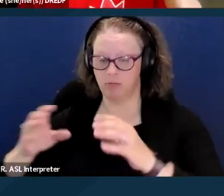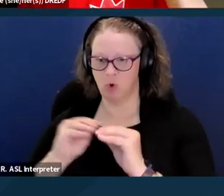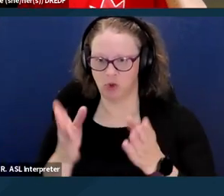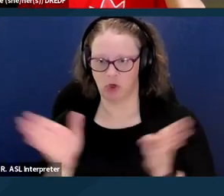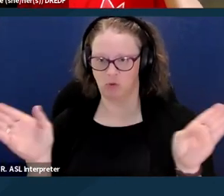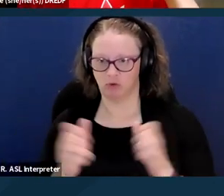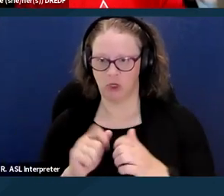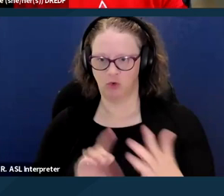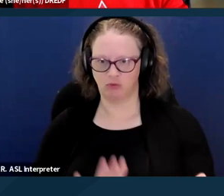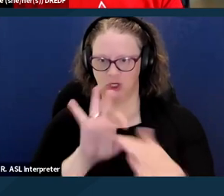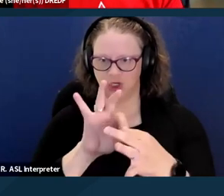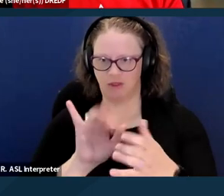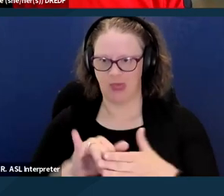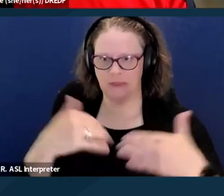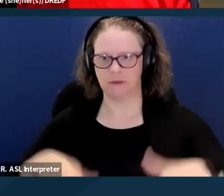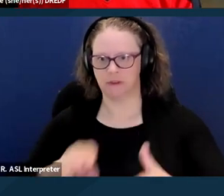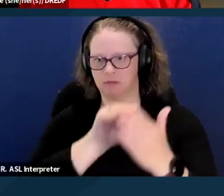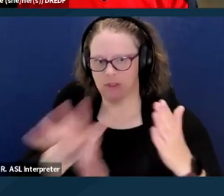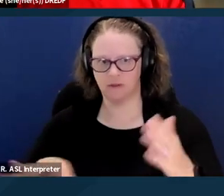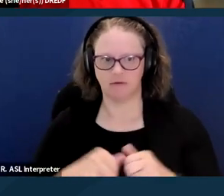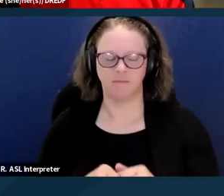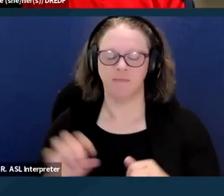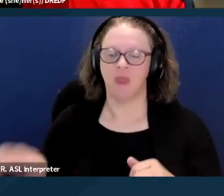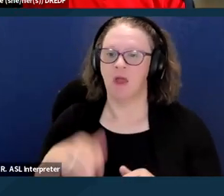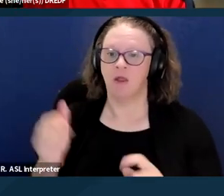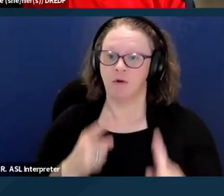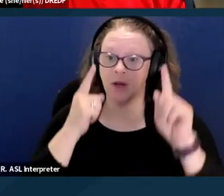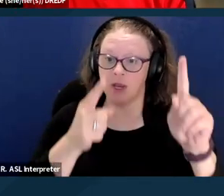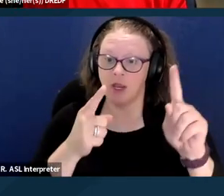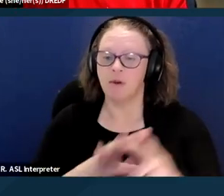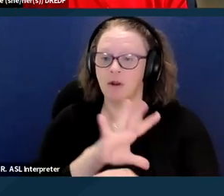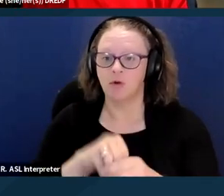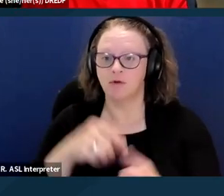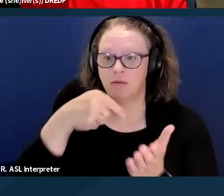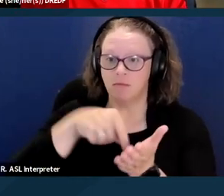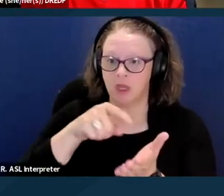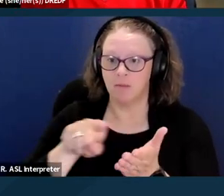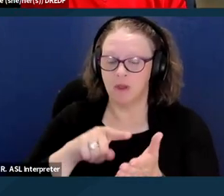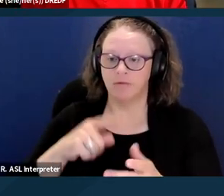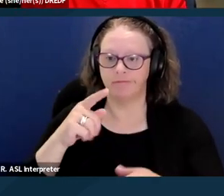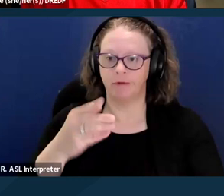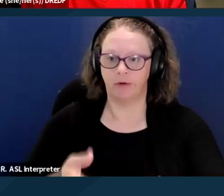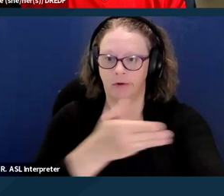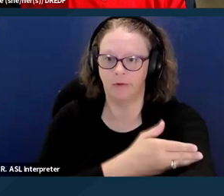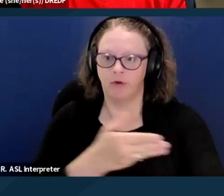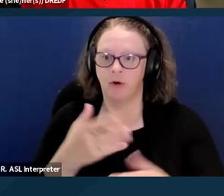The other goals of CalAIM a involve payment reform and greater accountability for the healthcare plans that deliver Medicare,